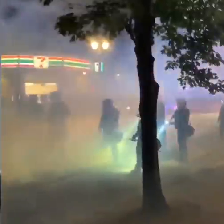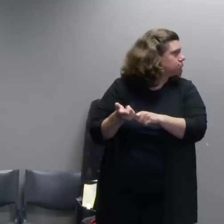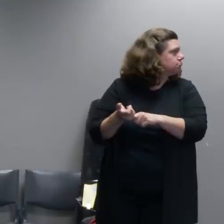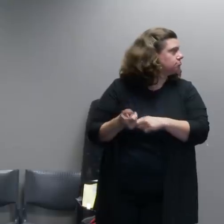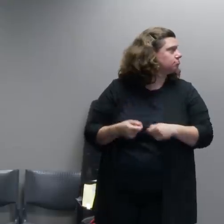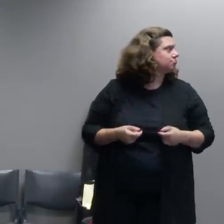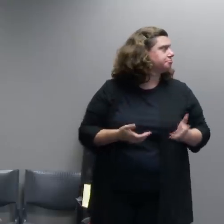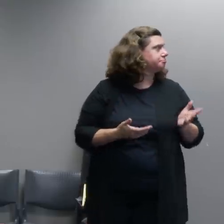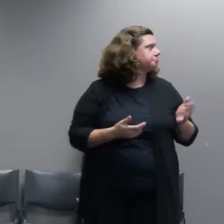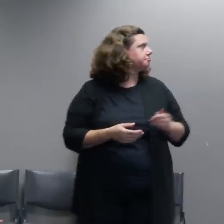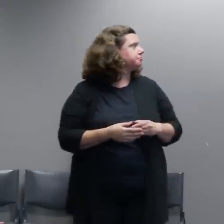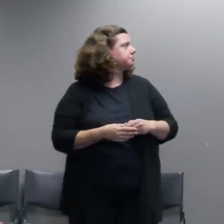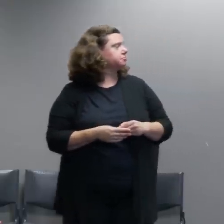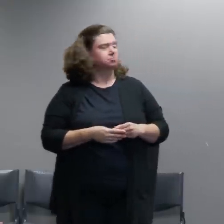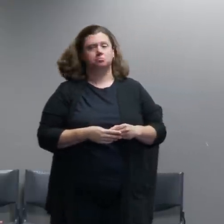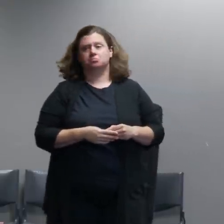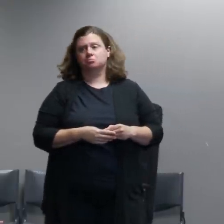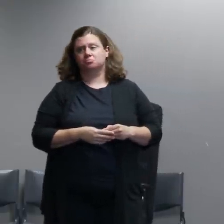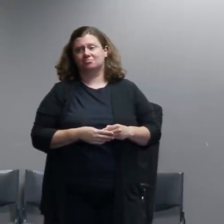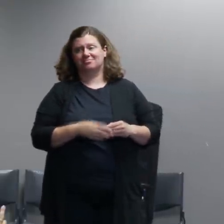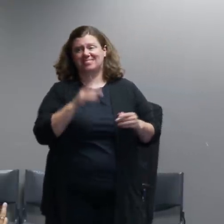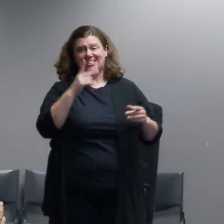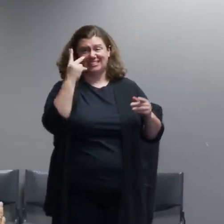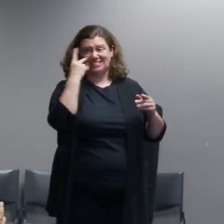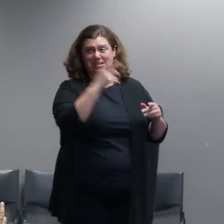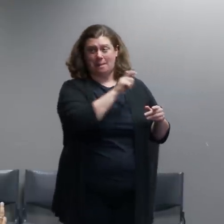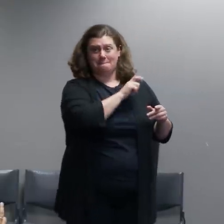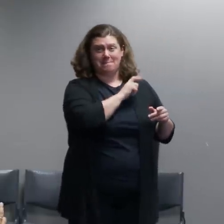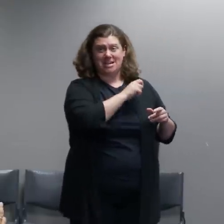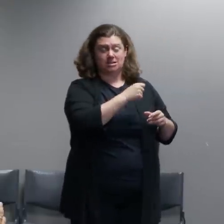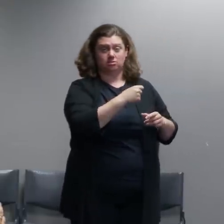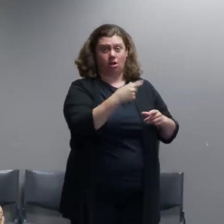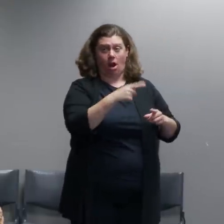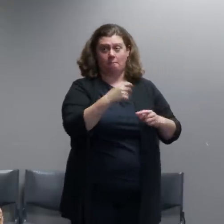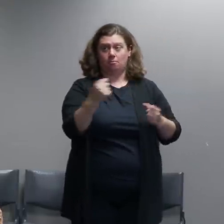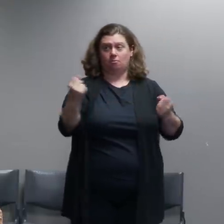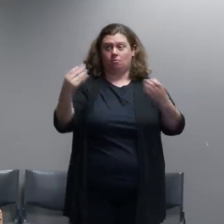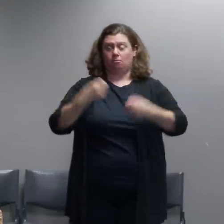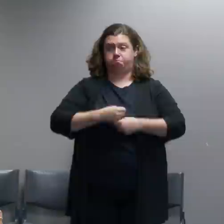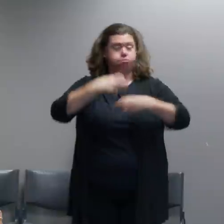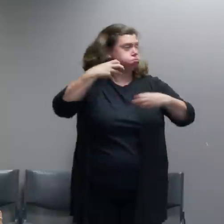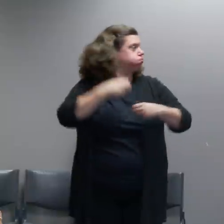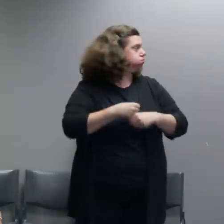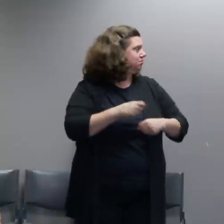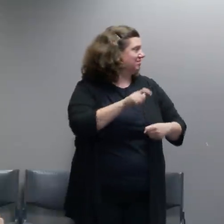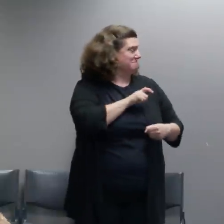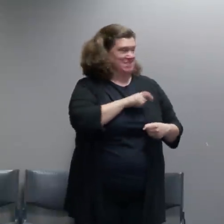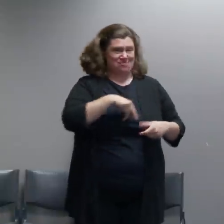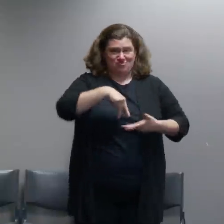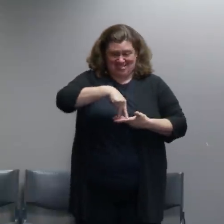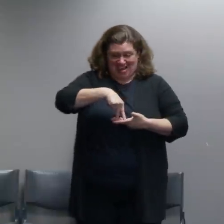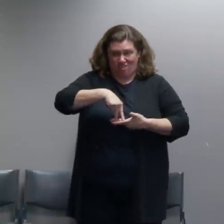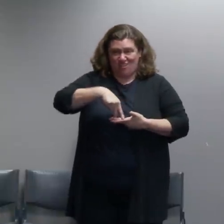See? that went off pretty close to officers. That's another fairly common injury that we're seeing is issues with hearing related to these